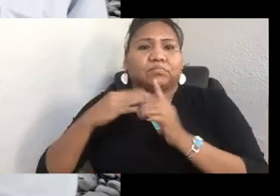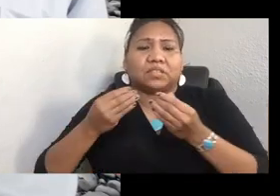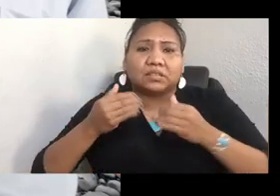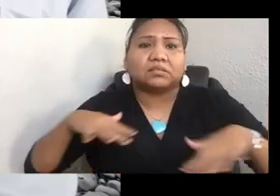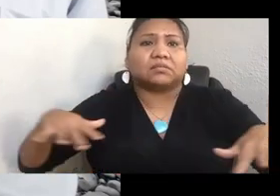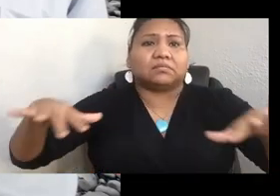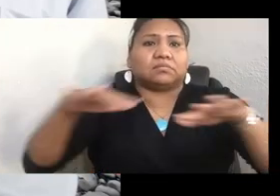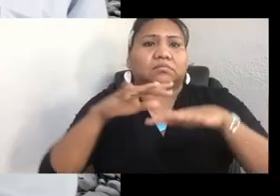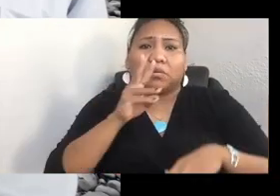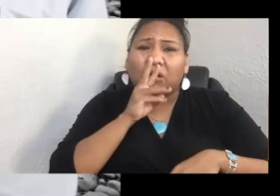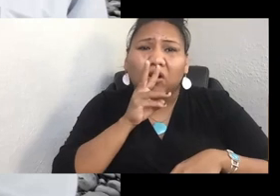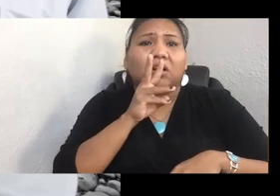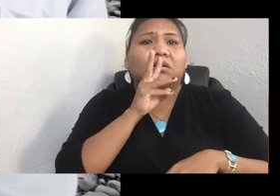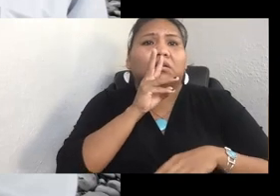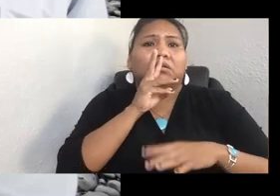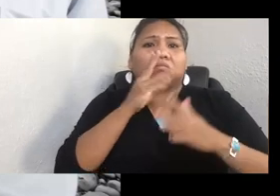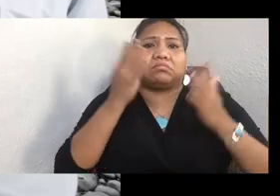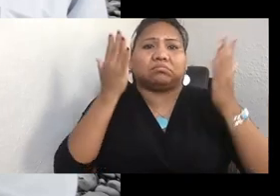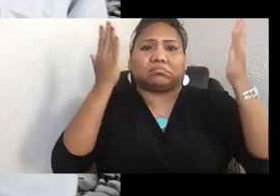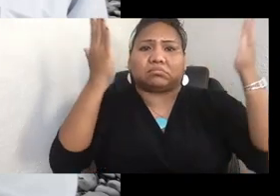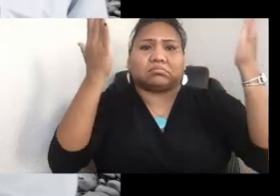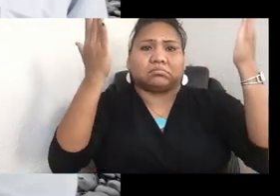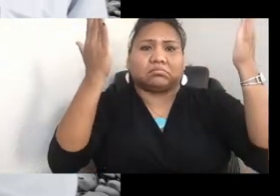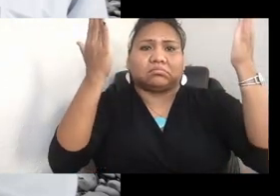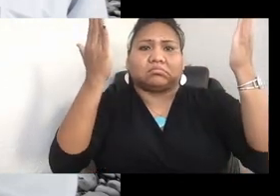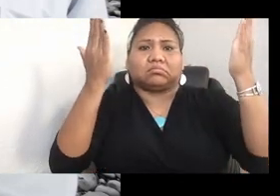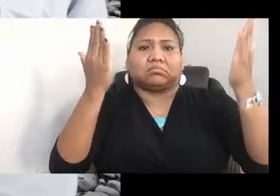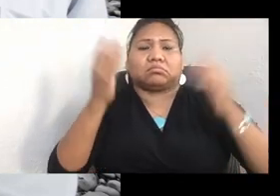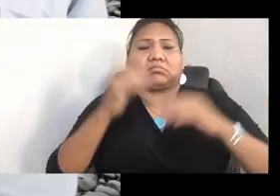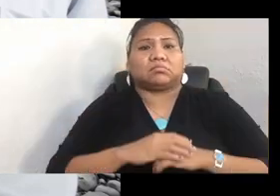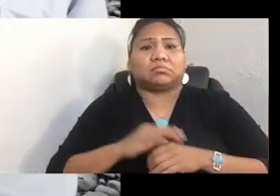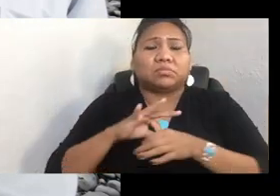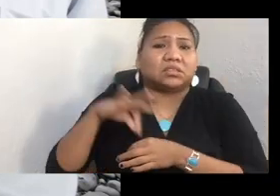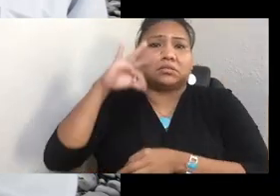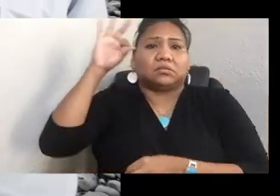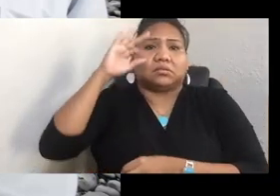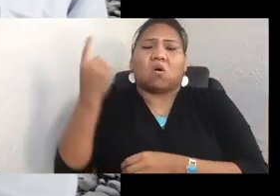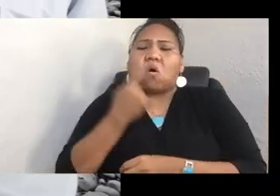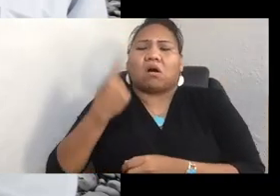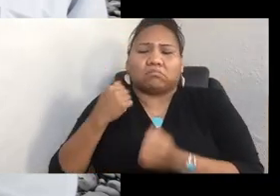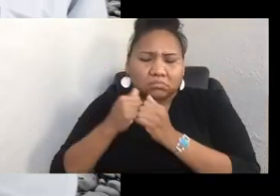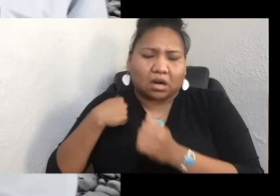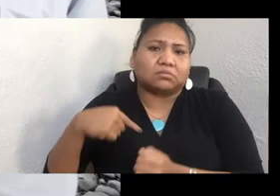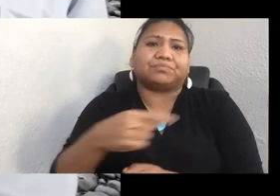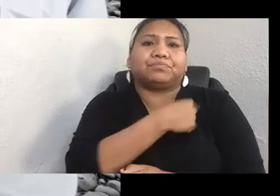The spirits are always with us in this way. People today don't believe in the spirits of the ancestors,